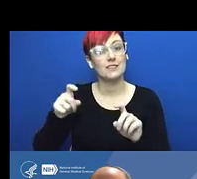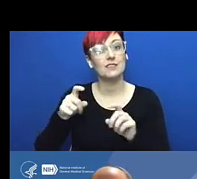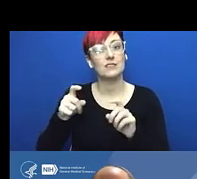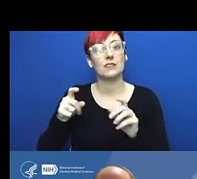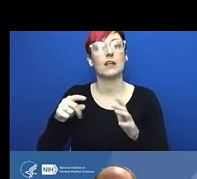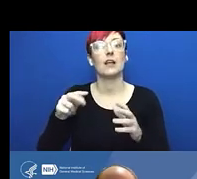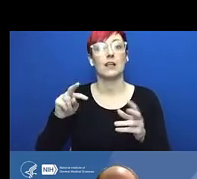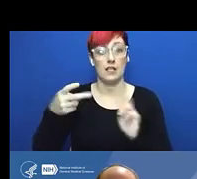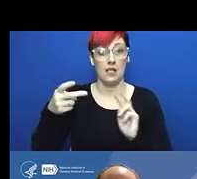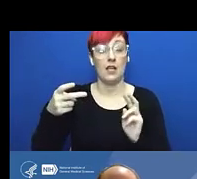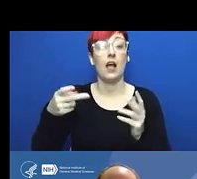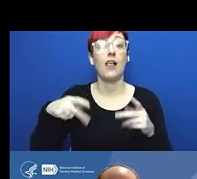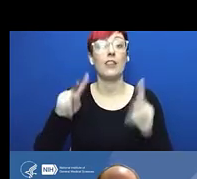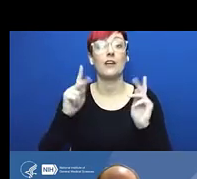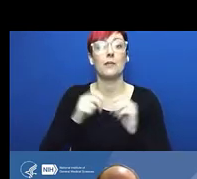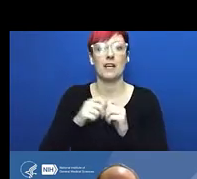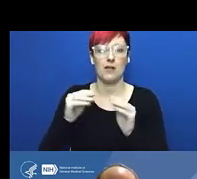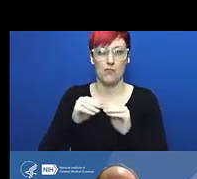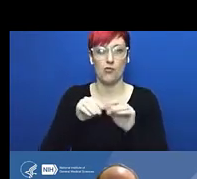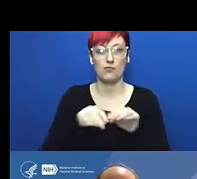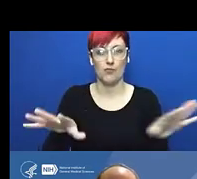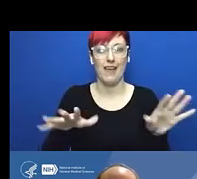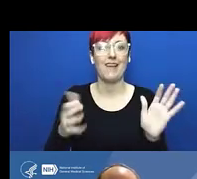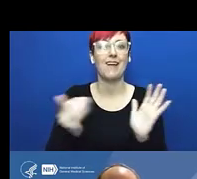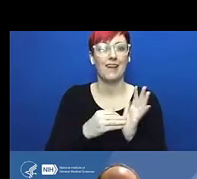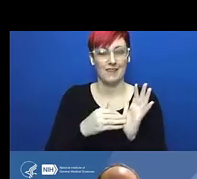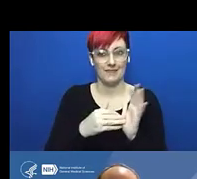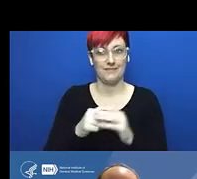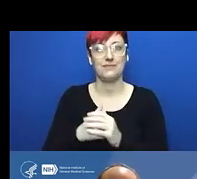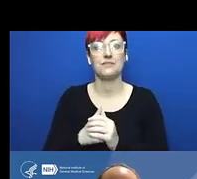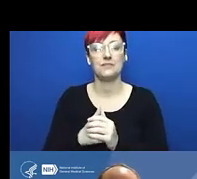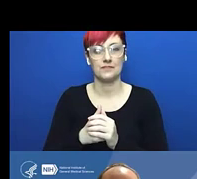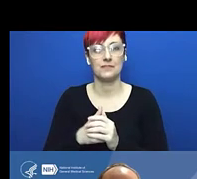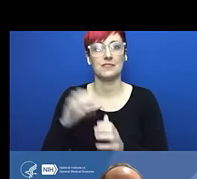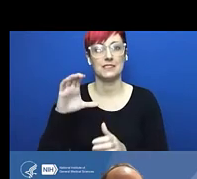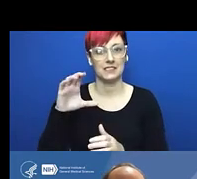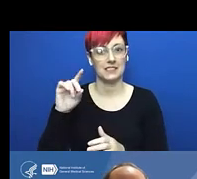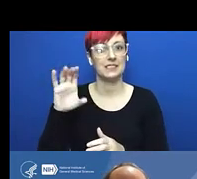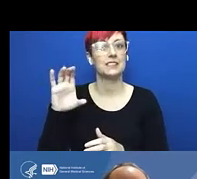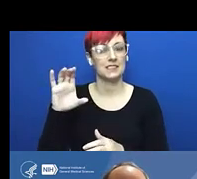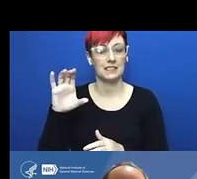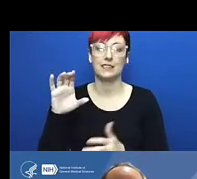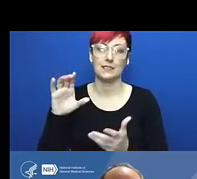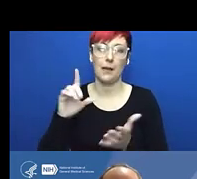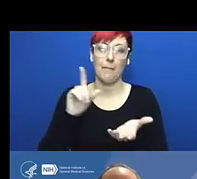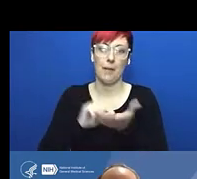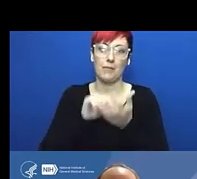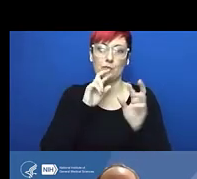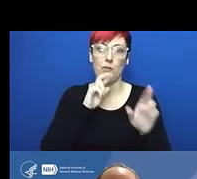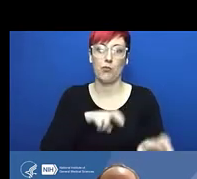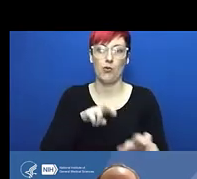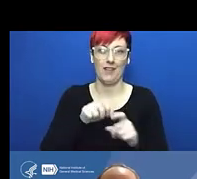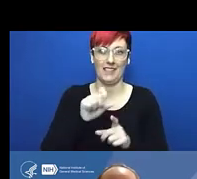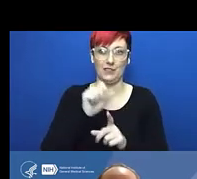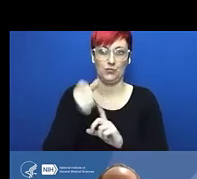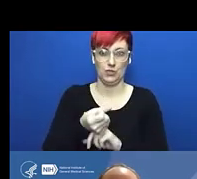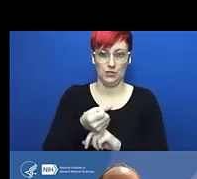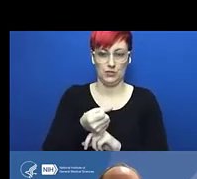So this was a terrible tragedy in an academic lab. In addition to her death, which was obviously the worst thing